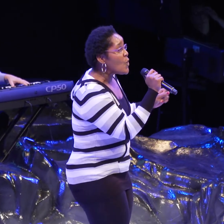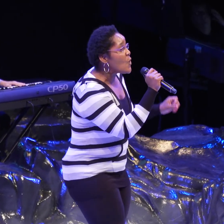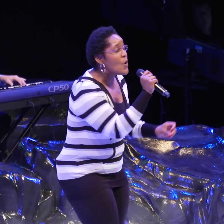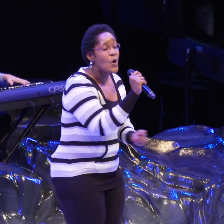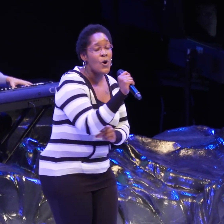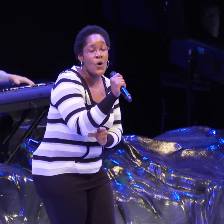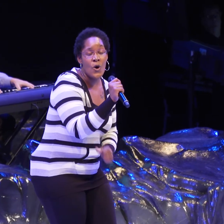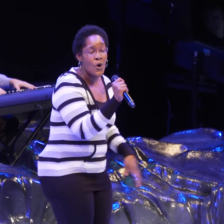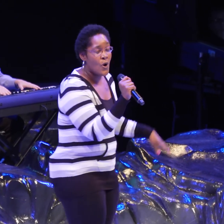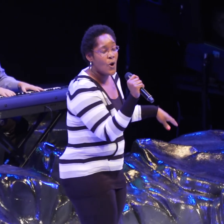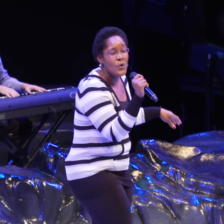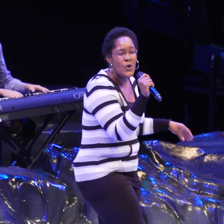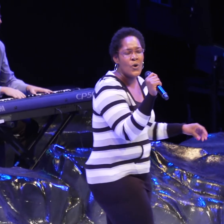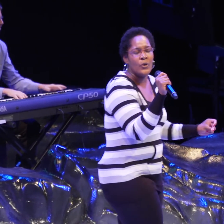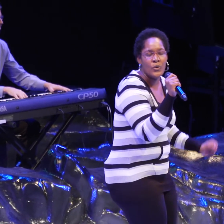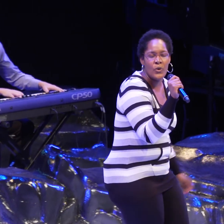(scat singing)